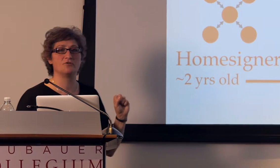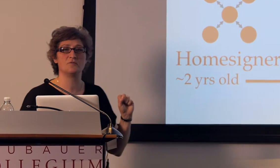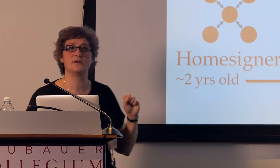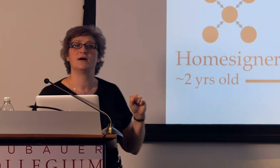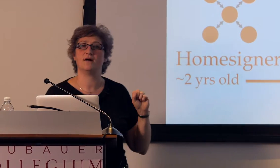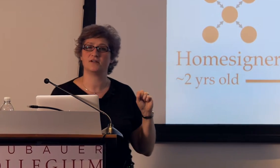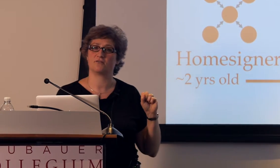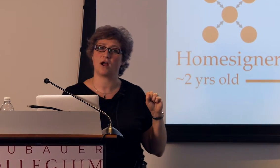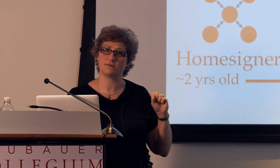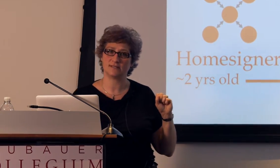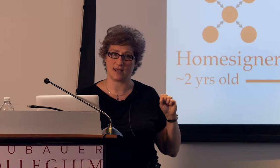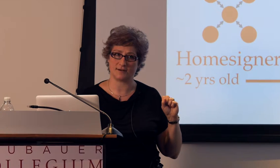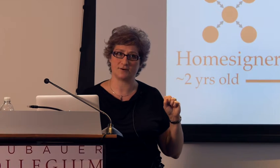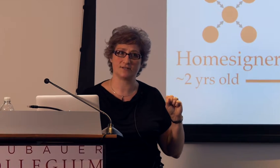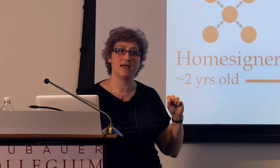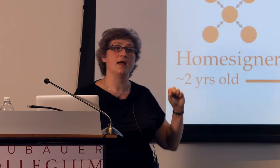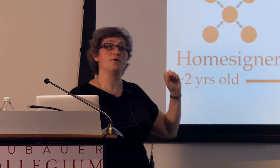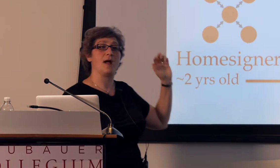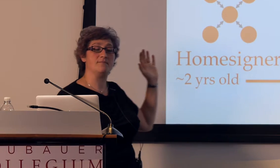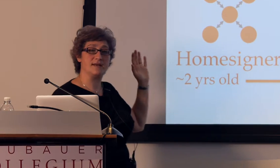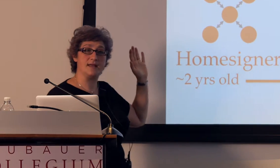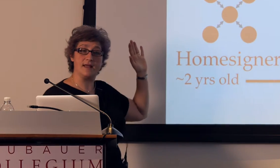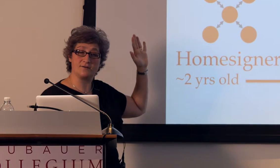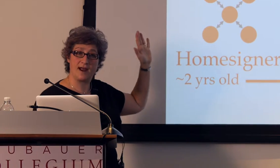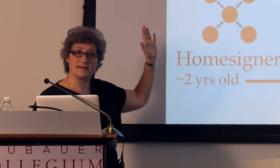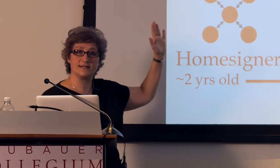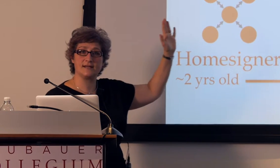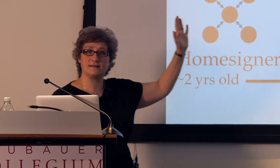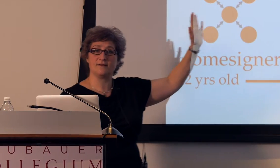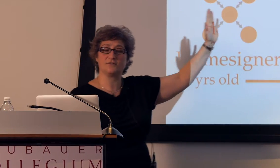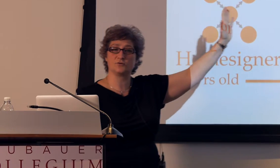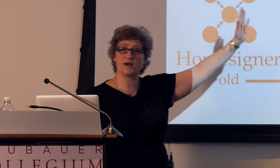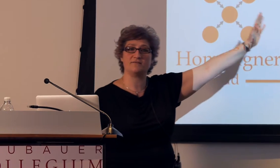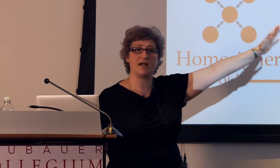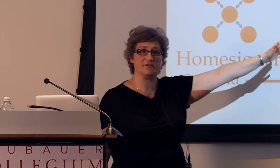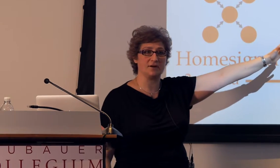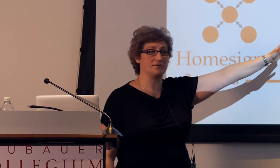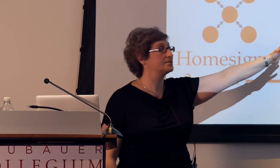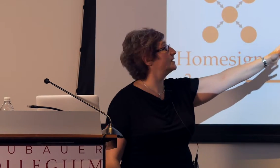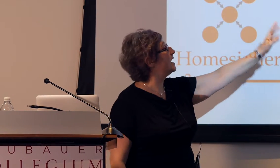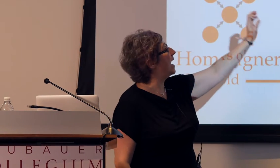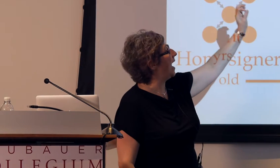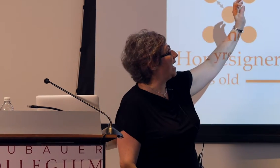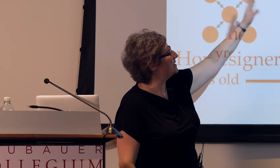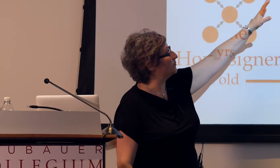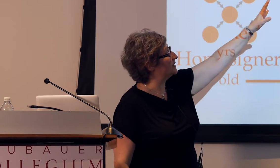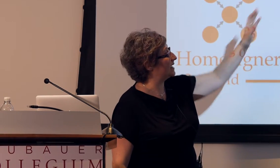group of Nicaraguan signers who had been interacting for 25 years and we tested them